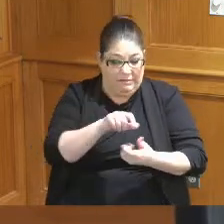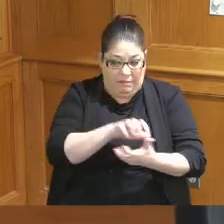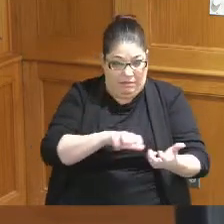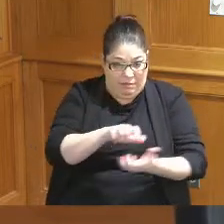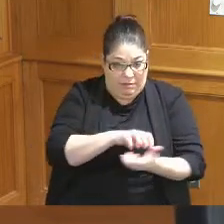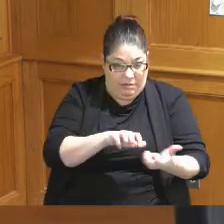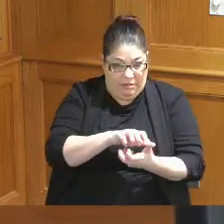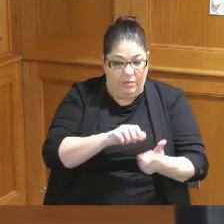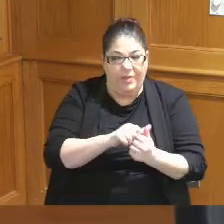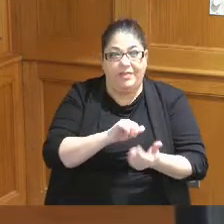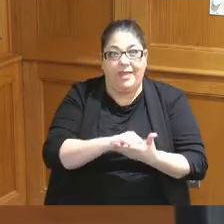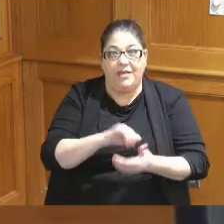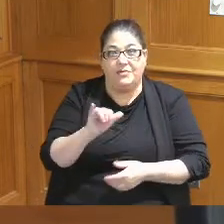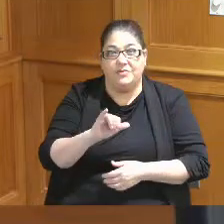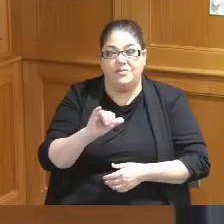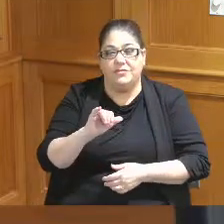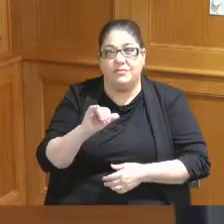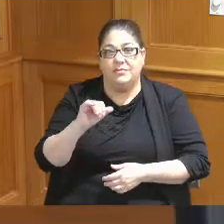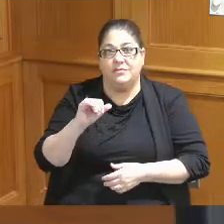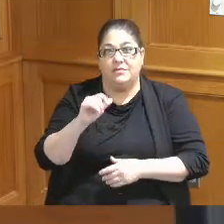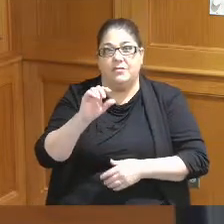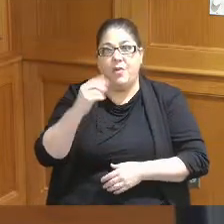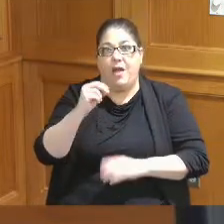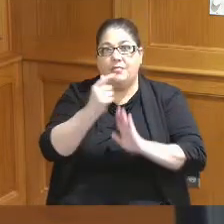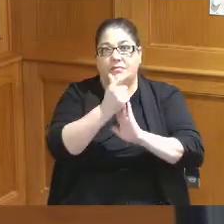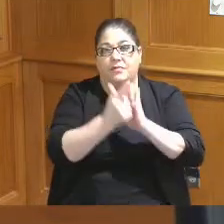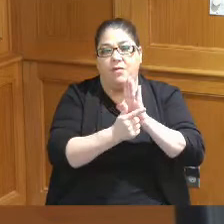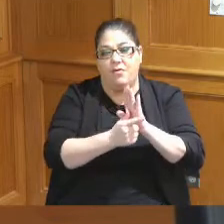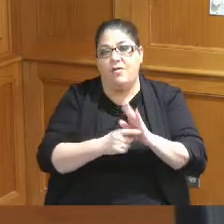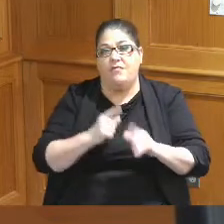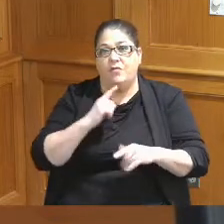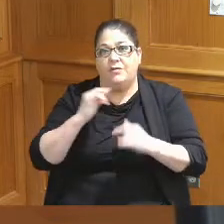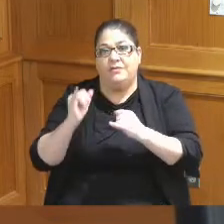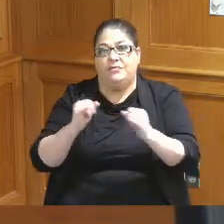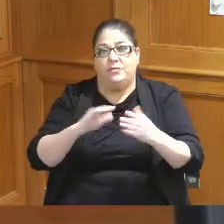Ohio revised code in terms of things that were done for individual communities but for the most